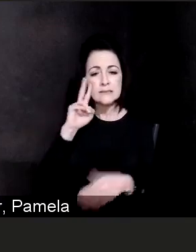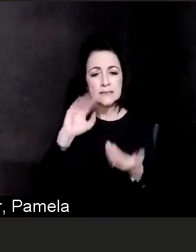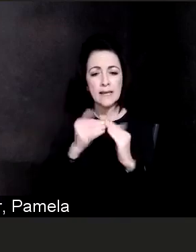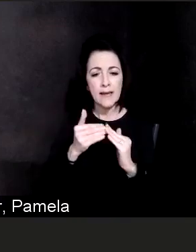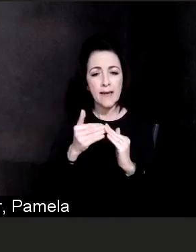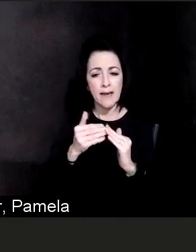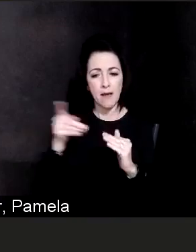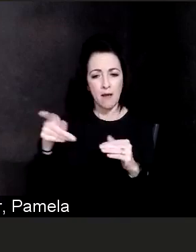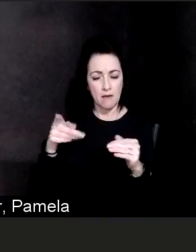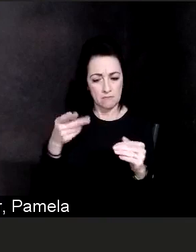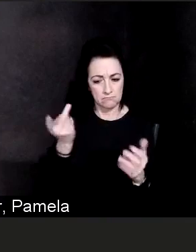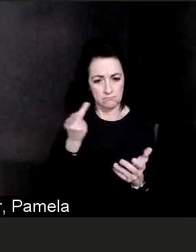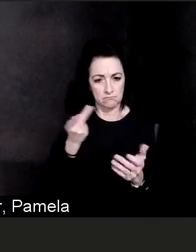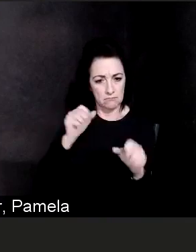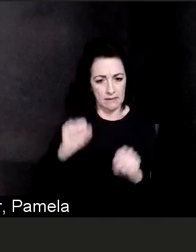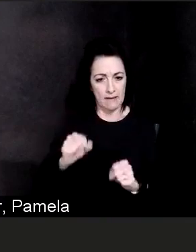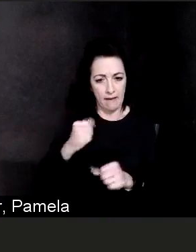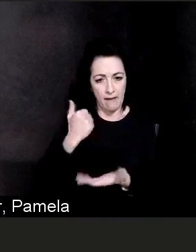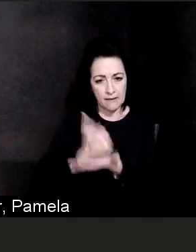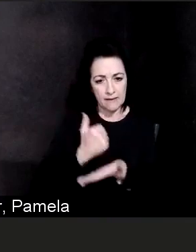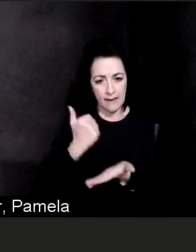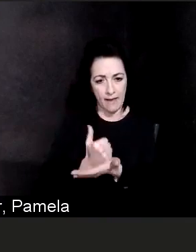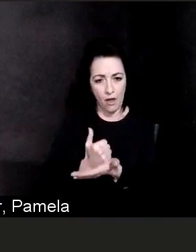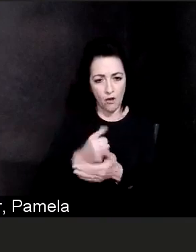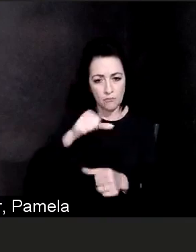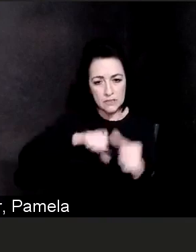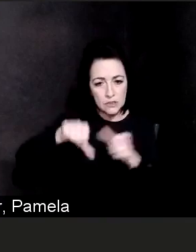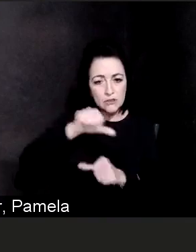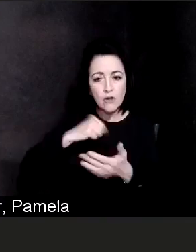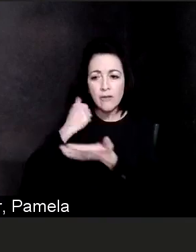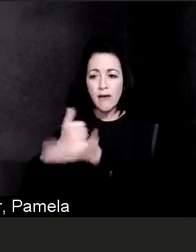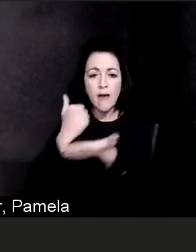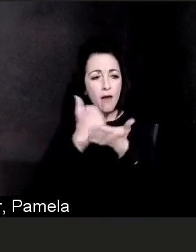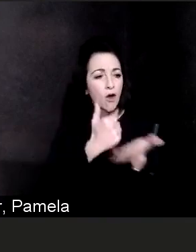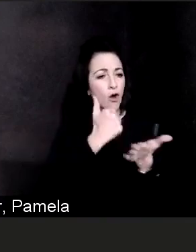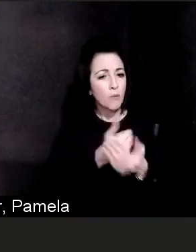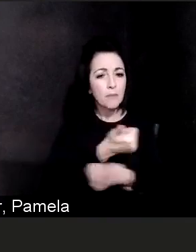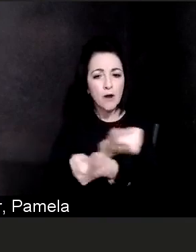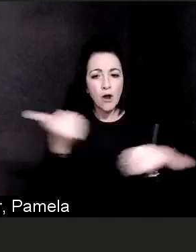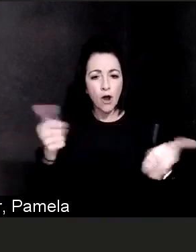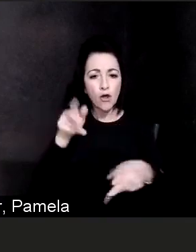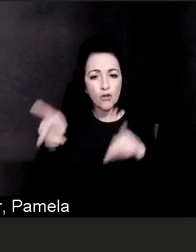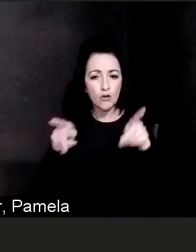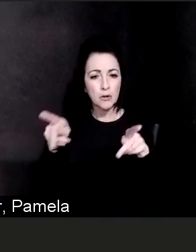in our community and in our area start to get the COVID-19 vaccine?